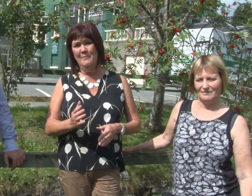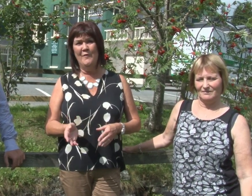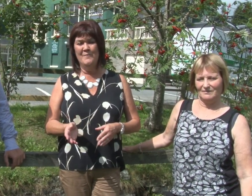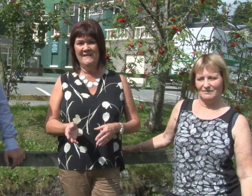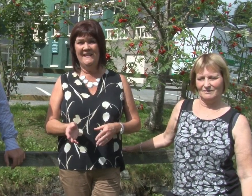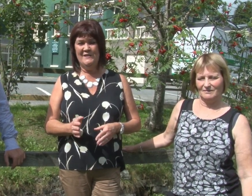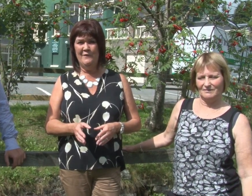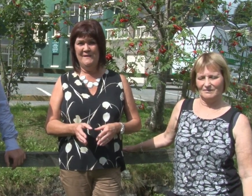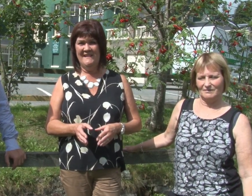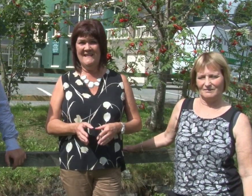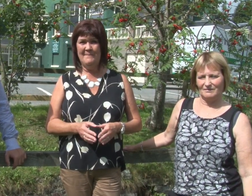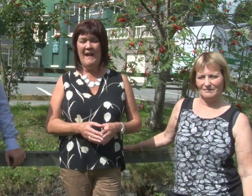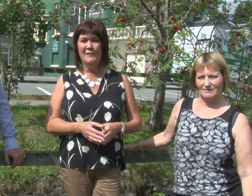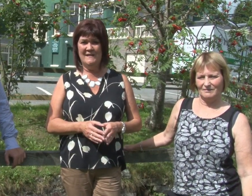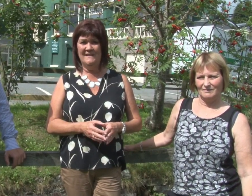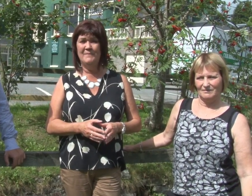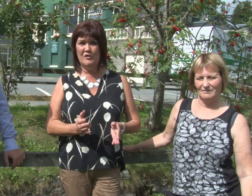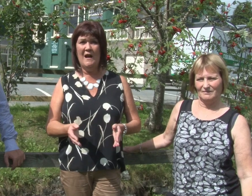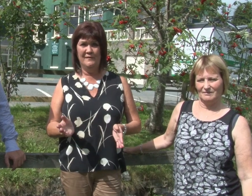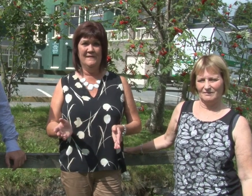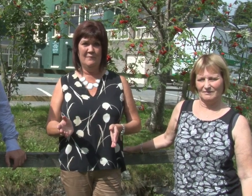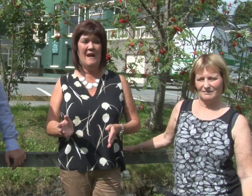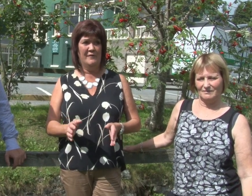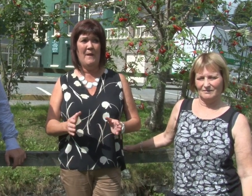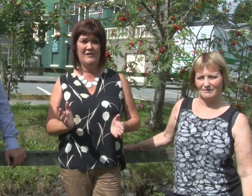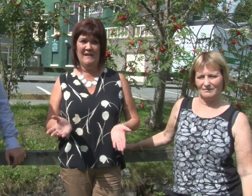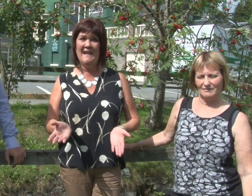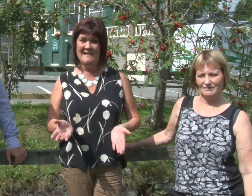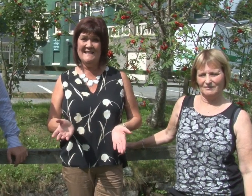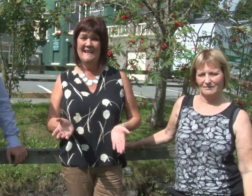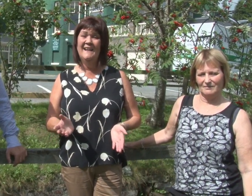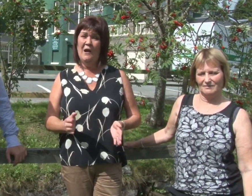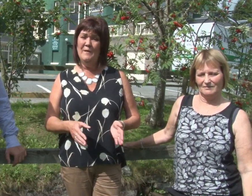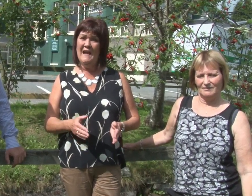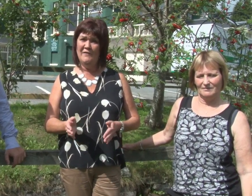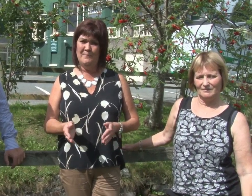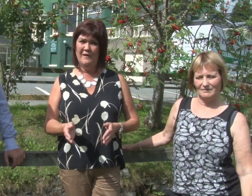the moment interpreters have to travel to where the patient is and we have to book